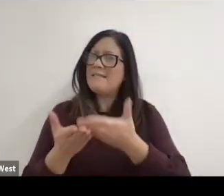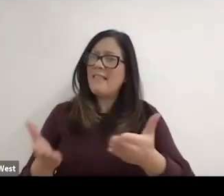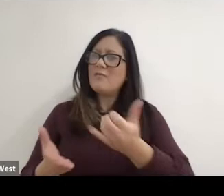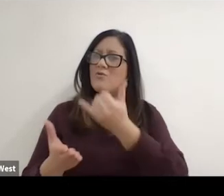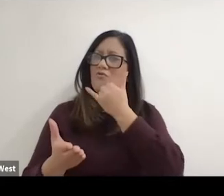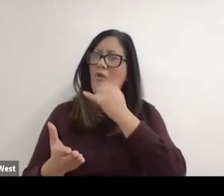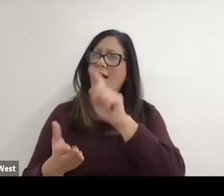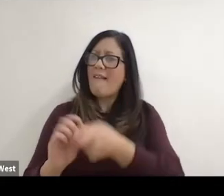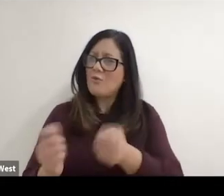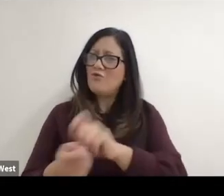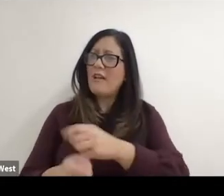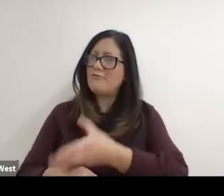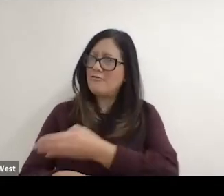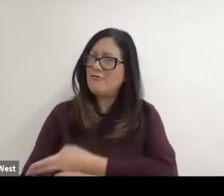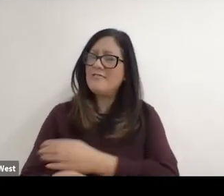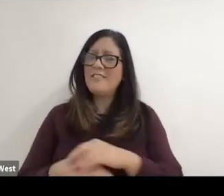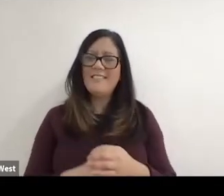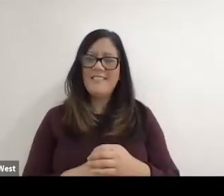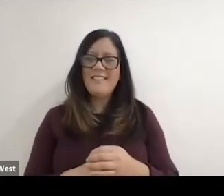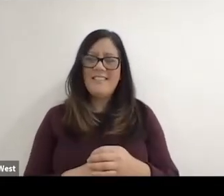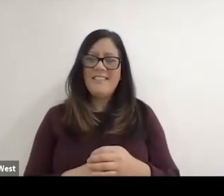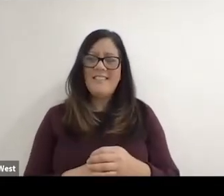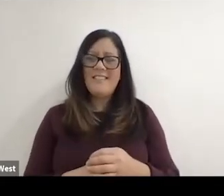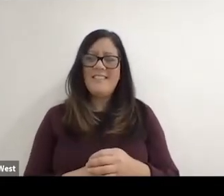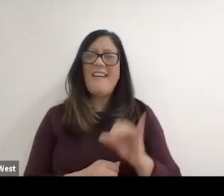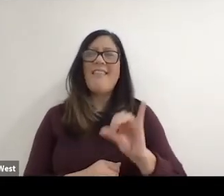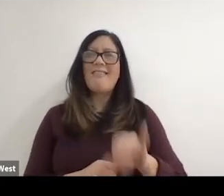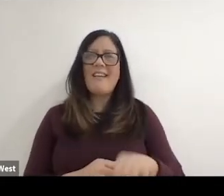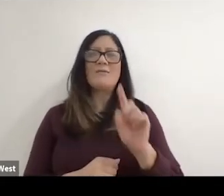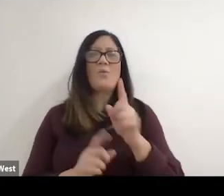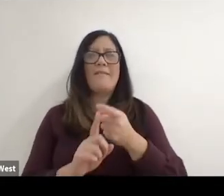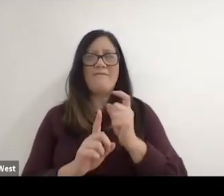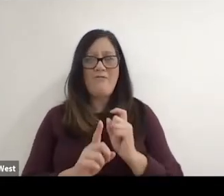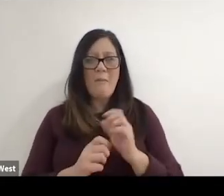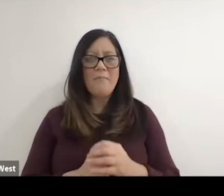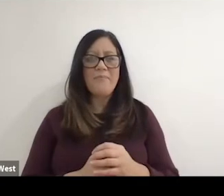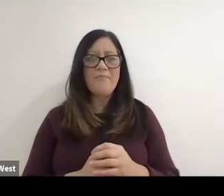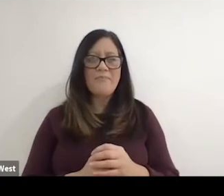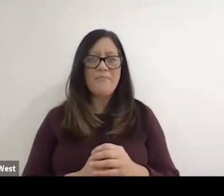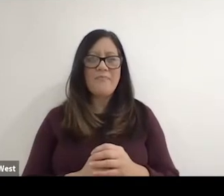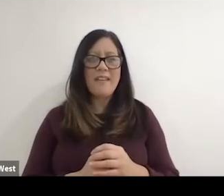it's only when things are wrong and they have to be put right? And and I think that that's where